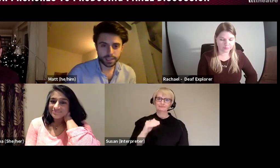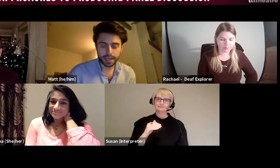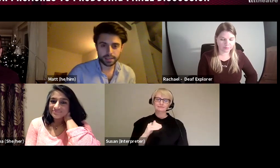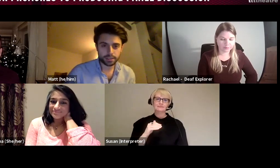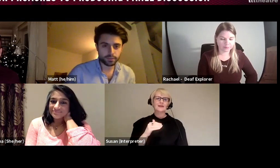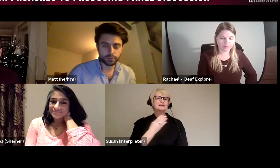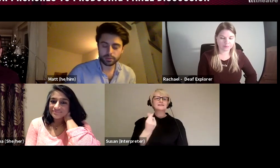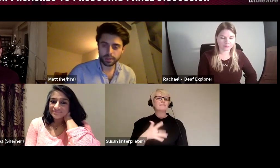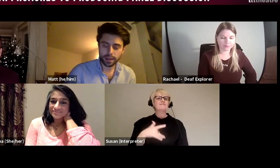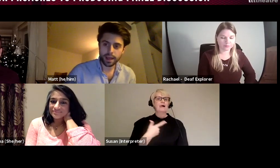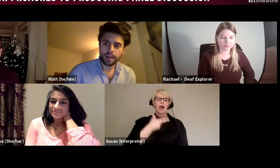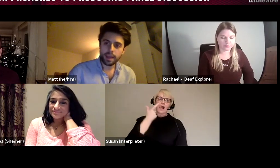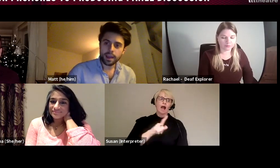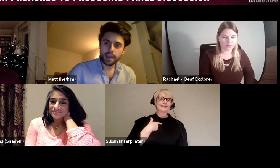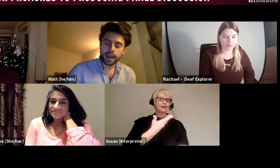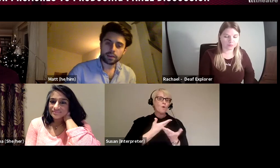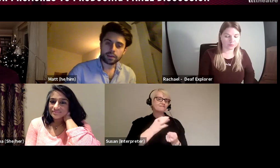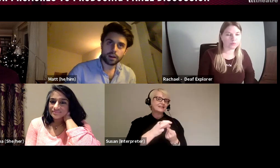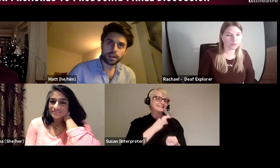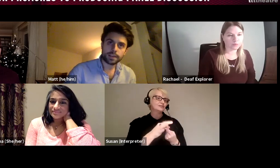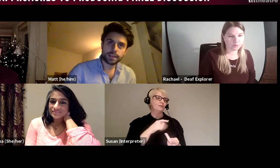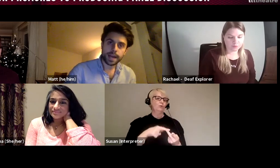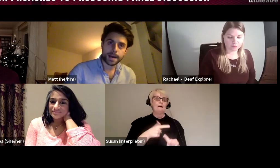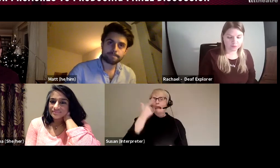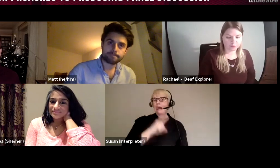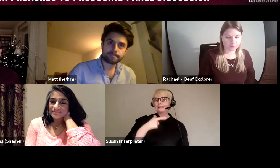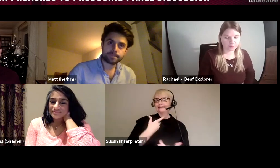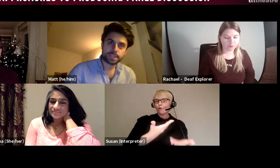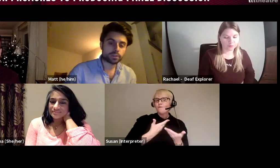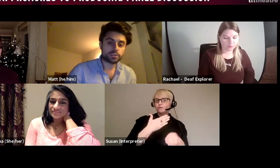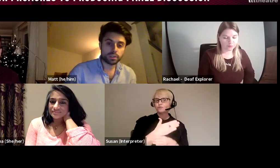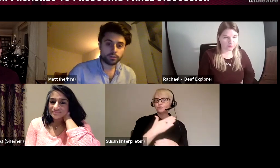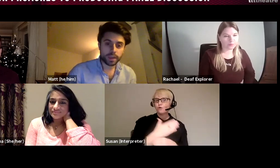an interview or something like that and it can feel like someone is doing you a favour.